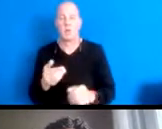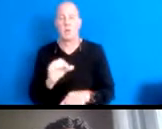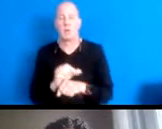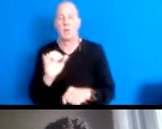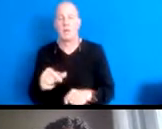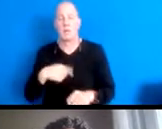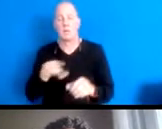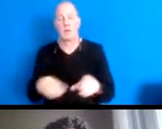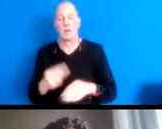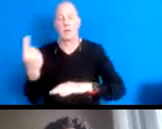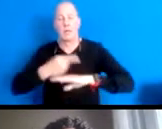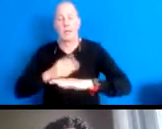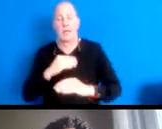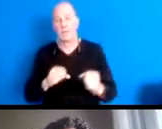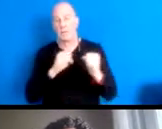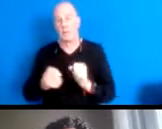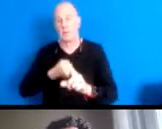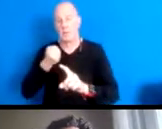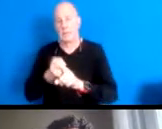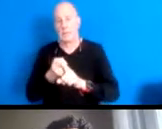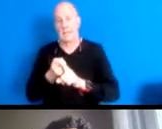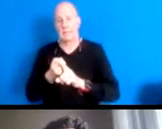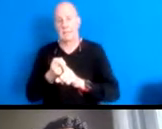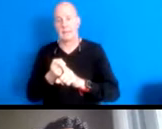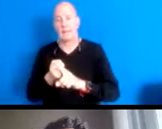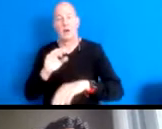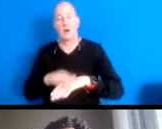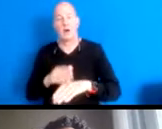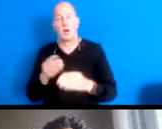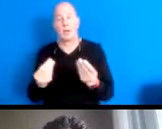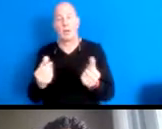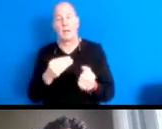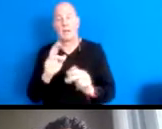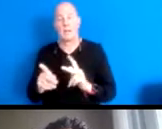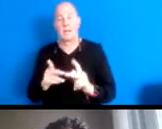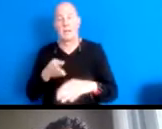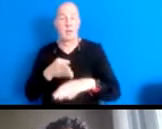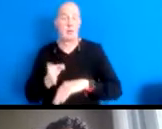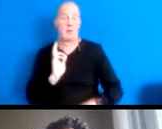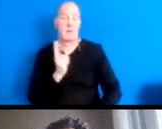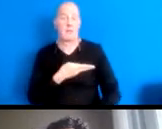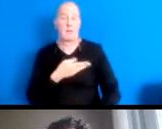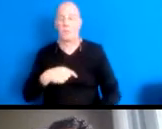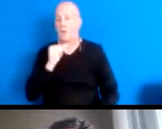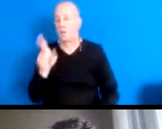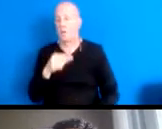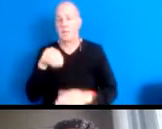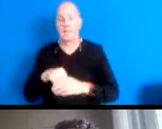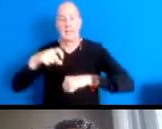16:06:53 strong impact and ramifications on land, and on the people that come after us that we are not just in a moment of time here and now.